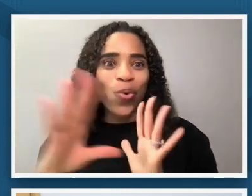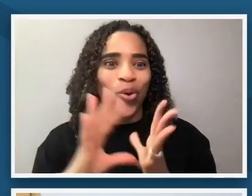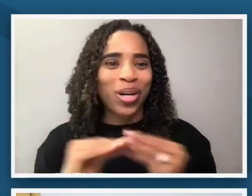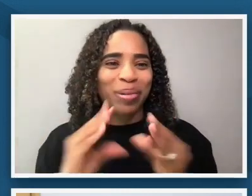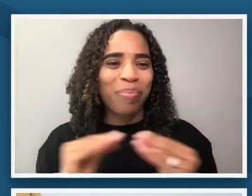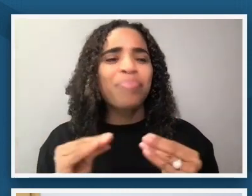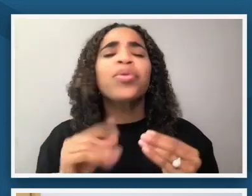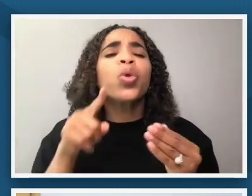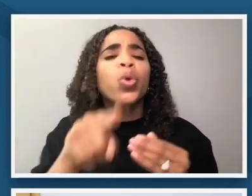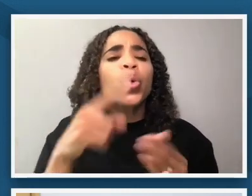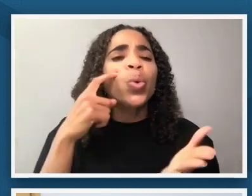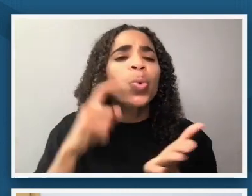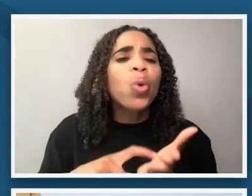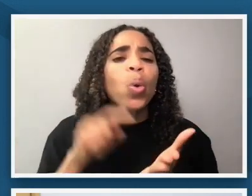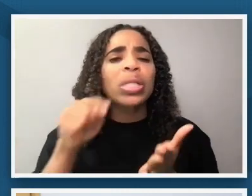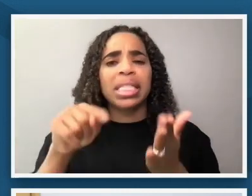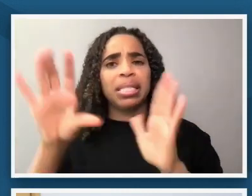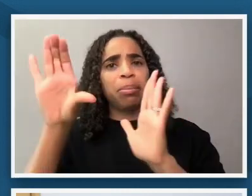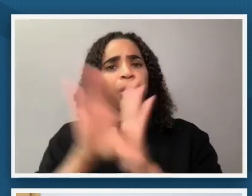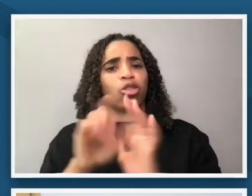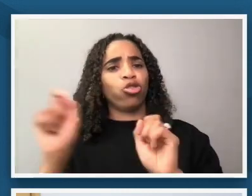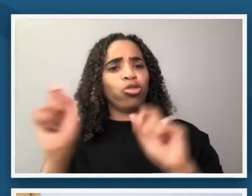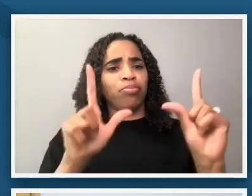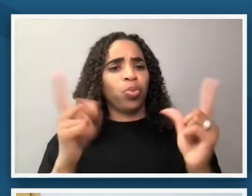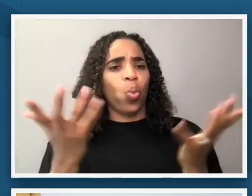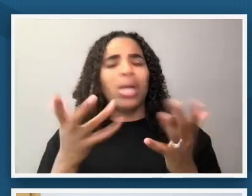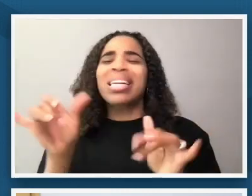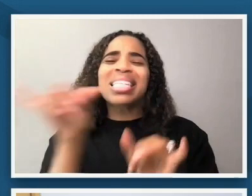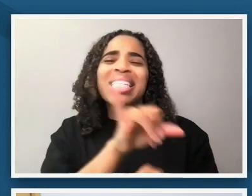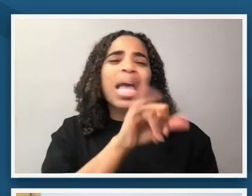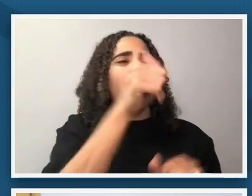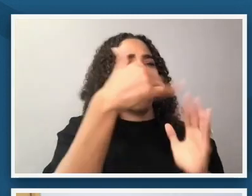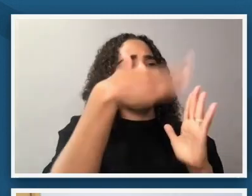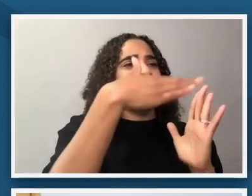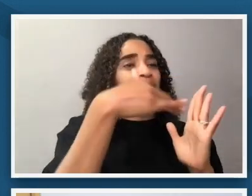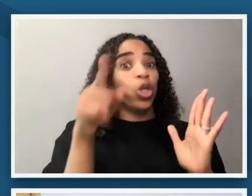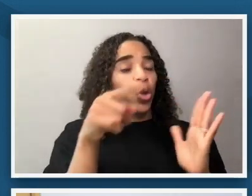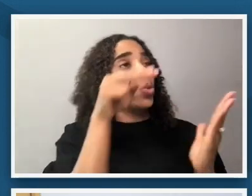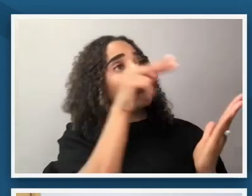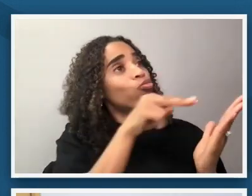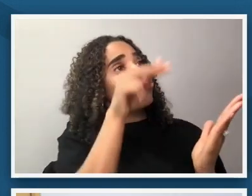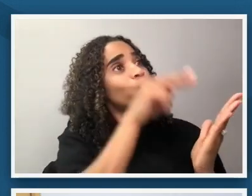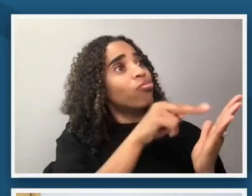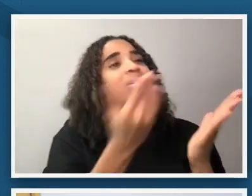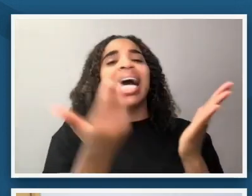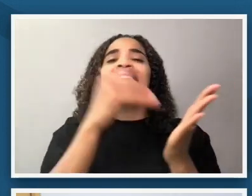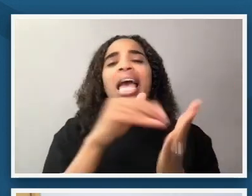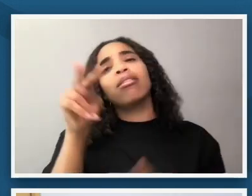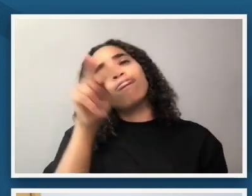in this photographs very similarly to how you looked at the painting do that again here